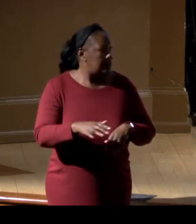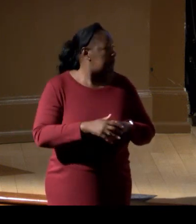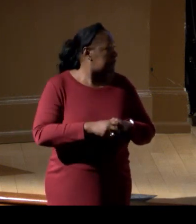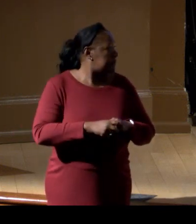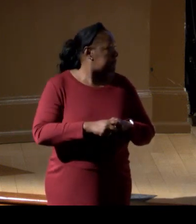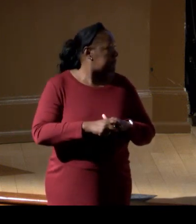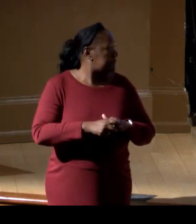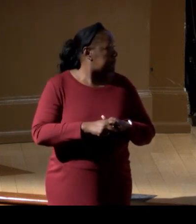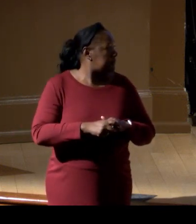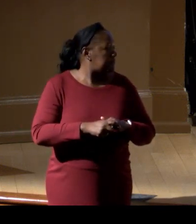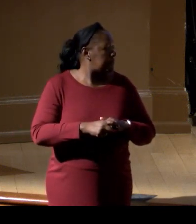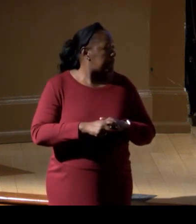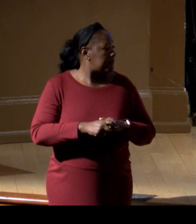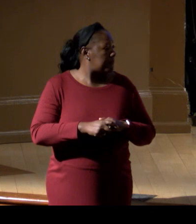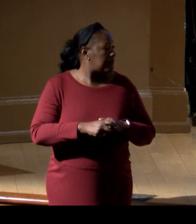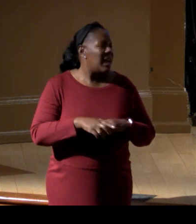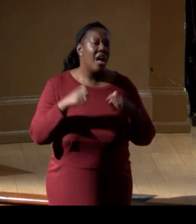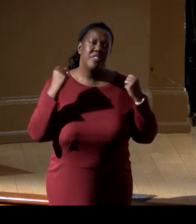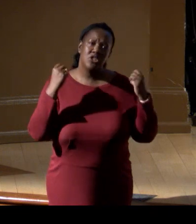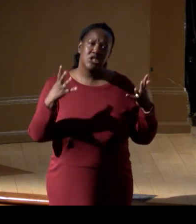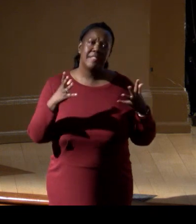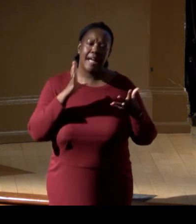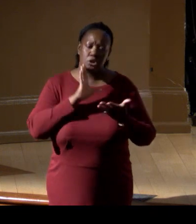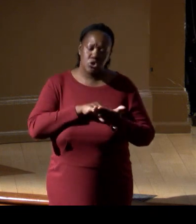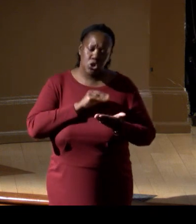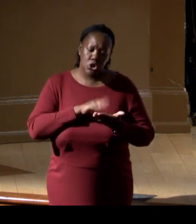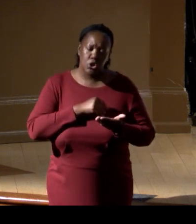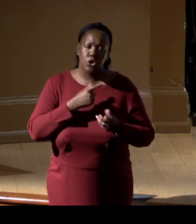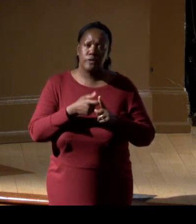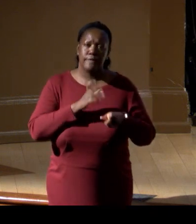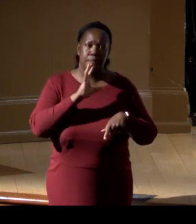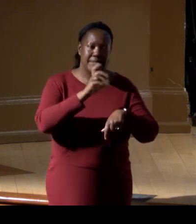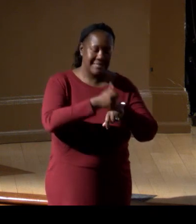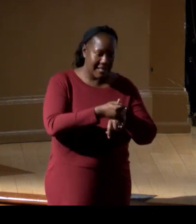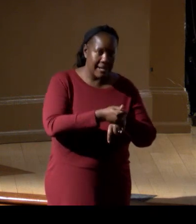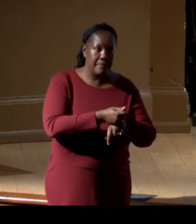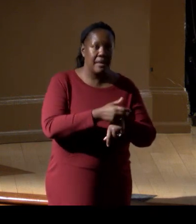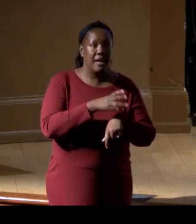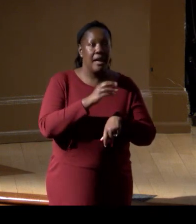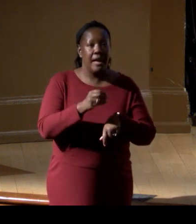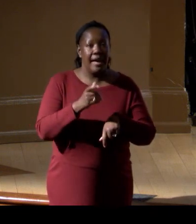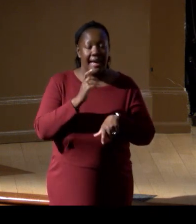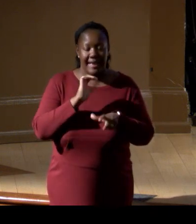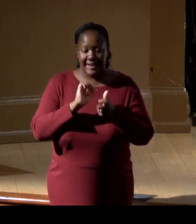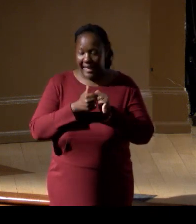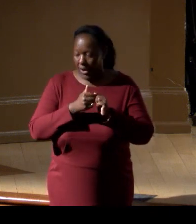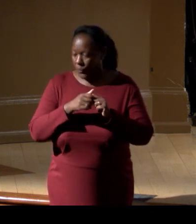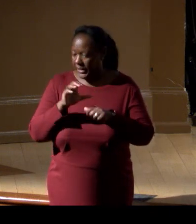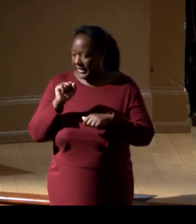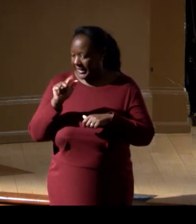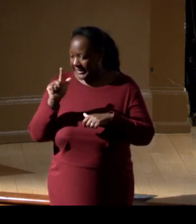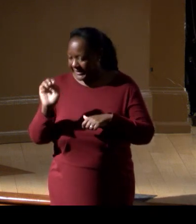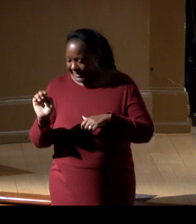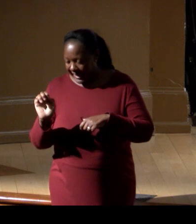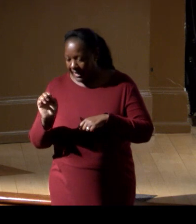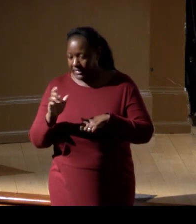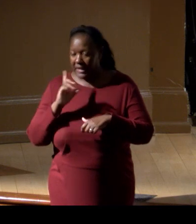I think there's a lot to learn from the setup, and that's really been in the last 20 years that we've set up Argo and scaled Argo, and there's a lot of lessons also